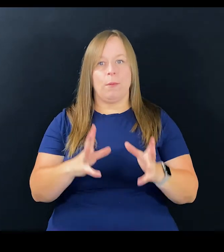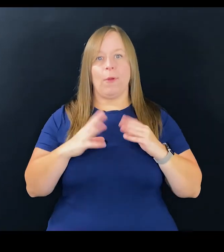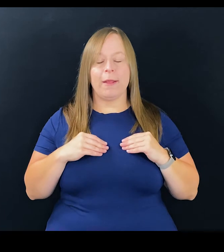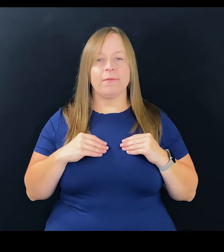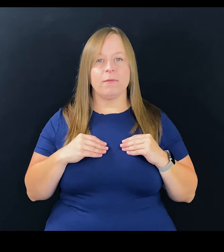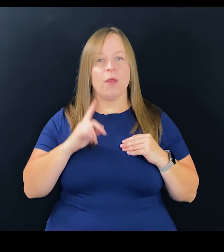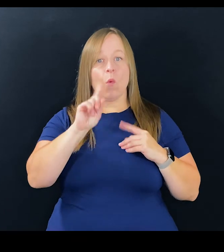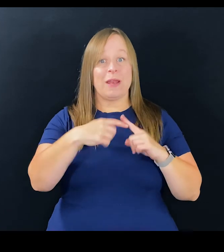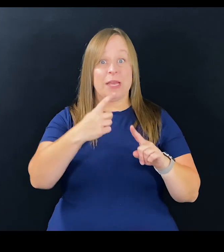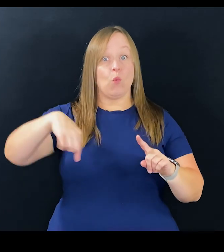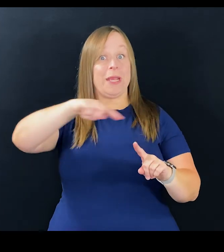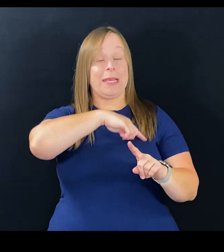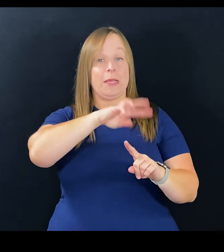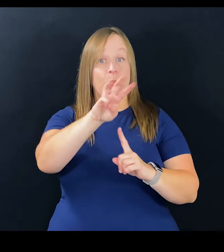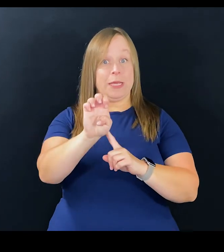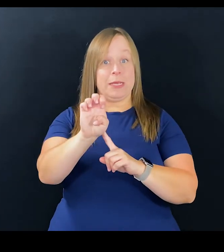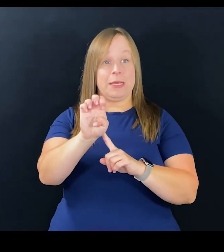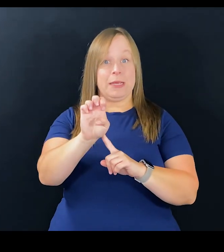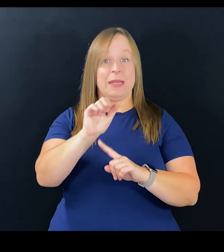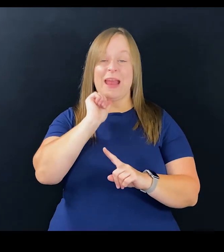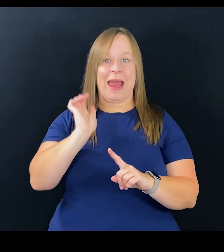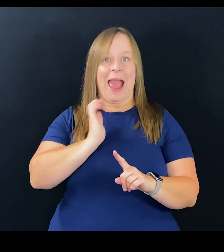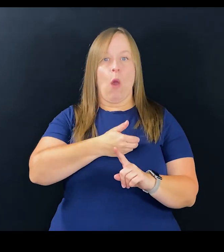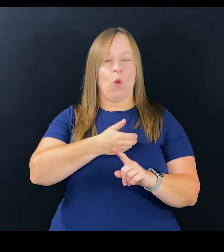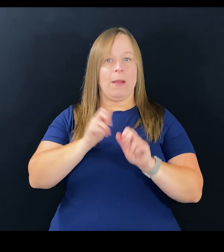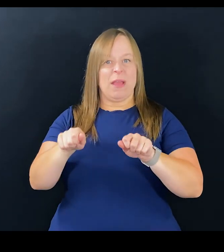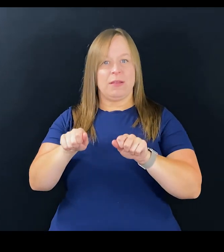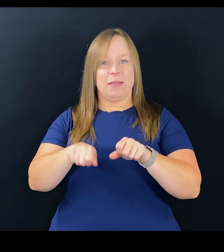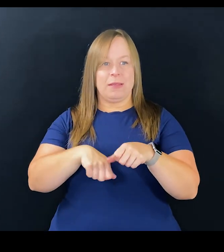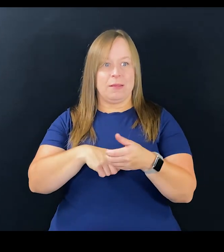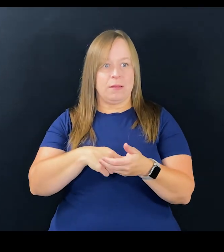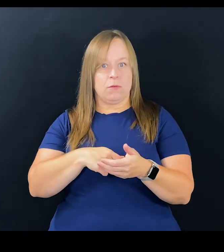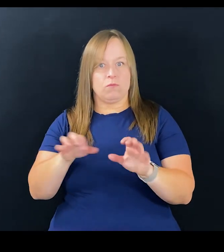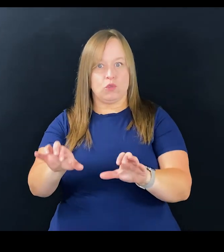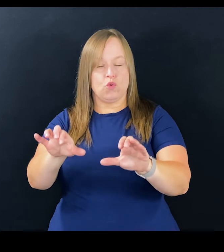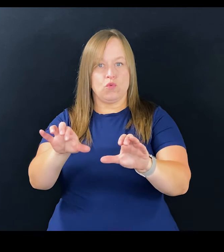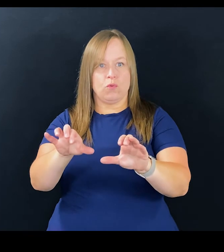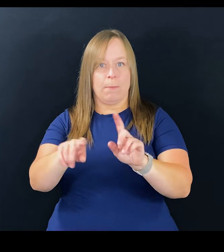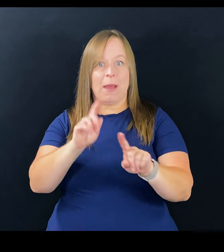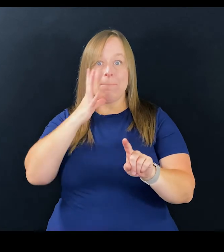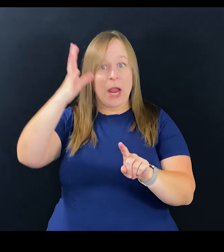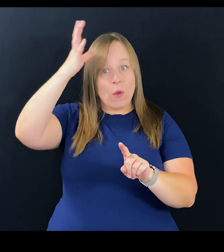that we have to embrace. And when I say we have to embrace it, not just our ability in jobs ability with what we do,